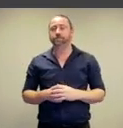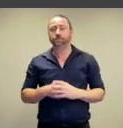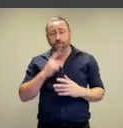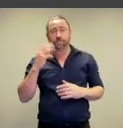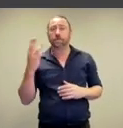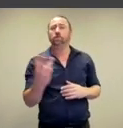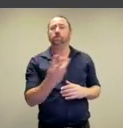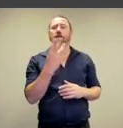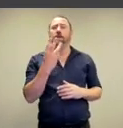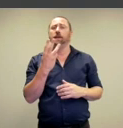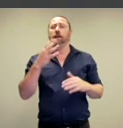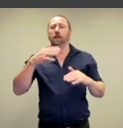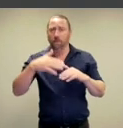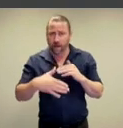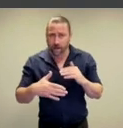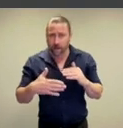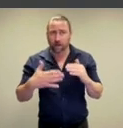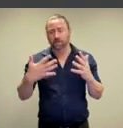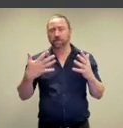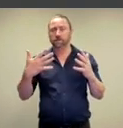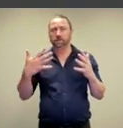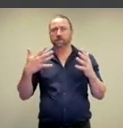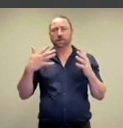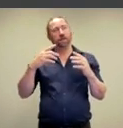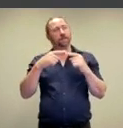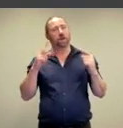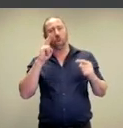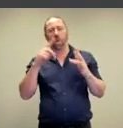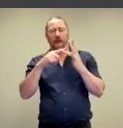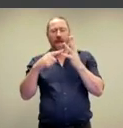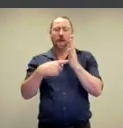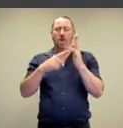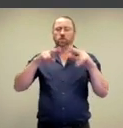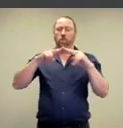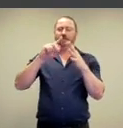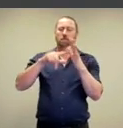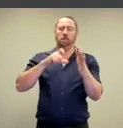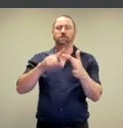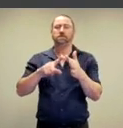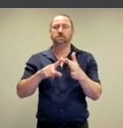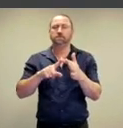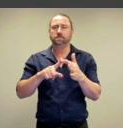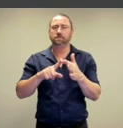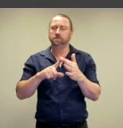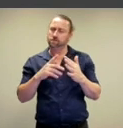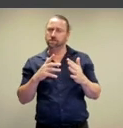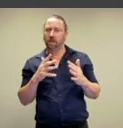each other. So all of these are about things being out of place, they're about